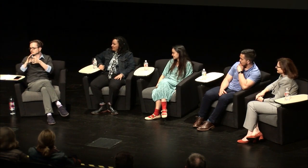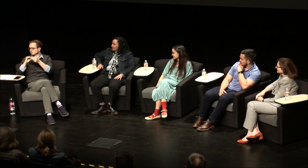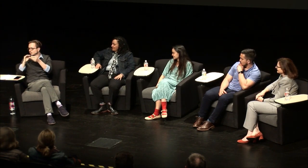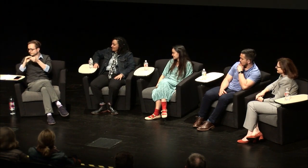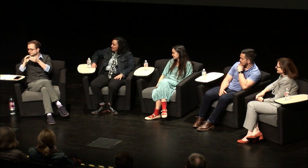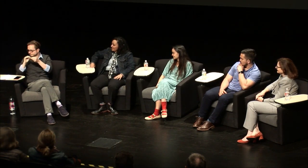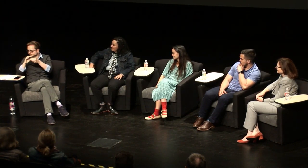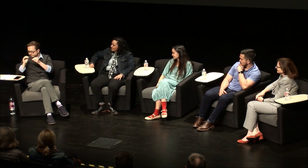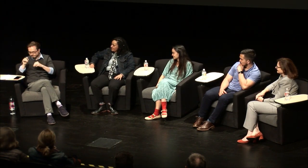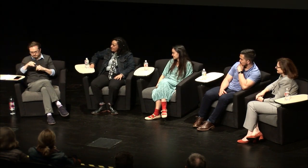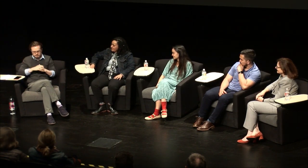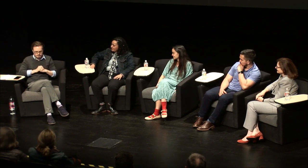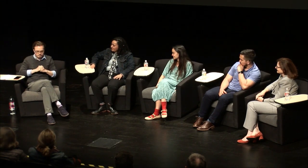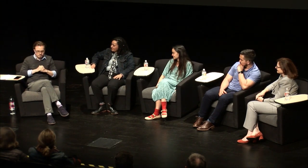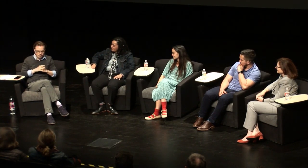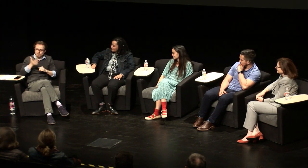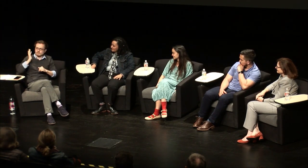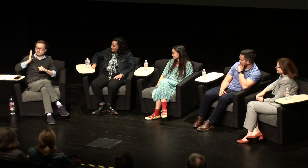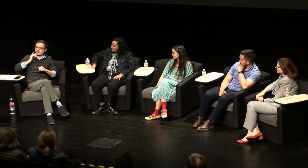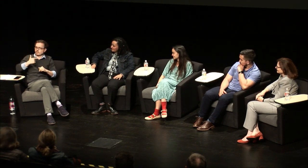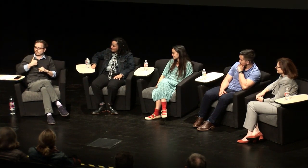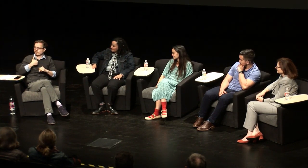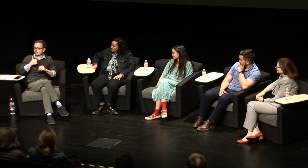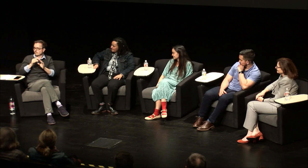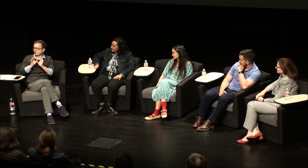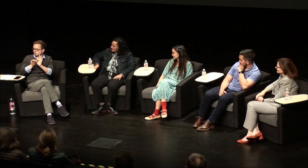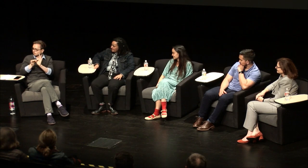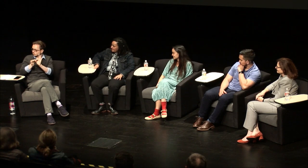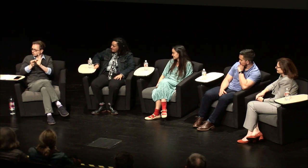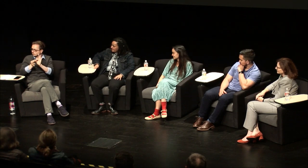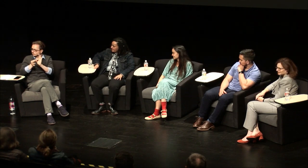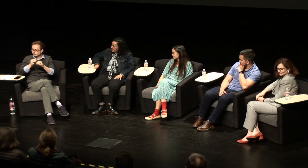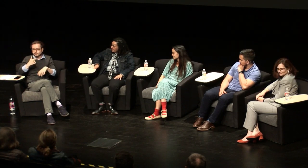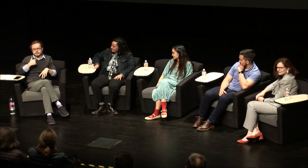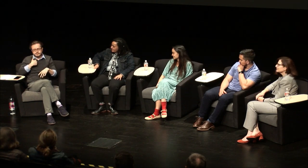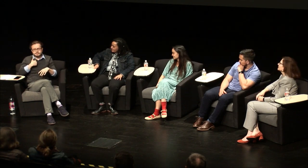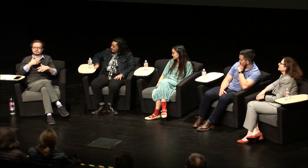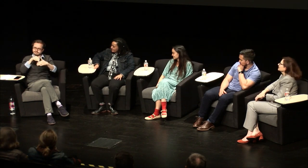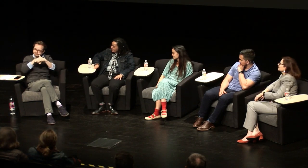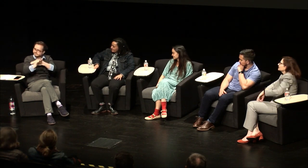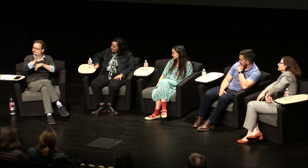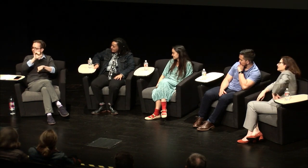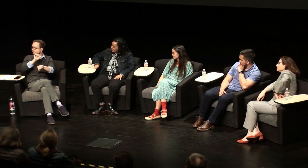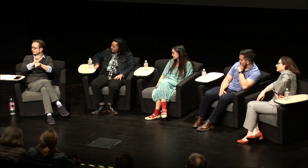so I did want to wrap up with one one final thing I did used to interpret I